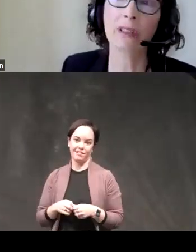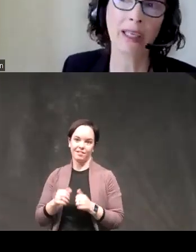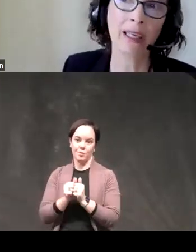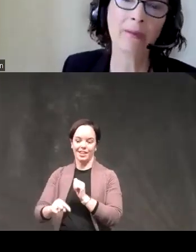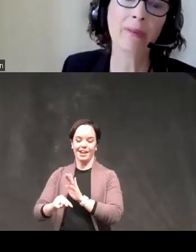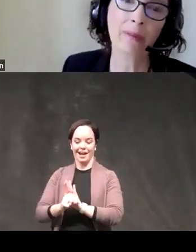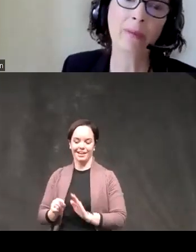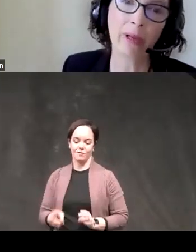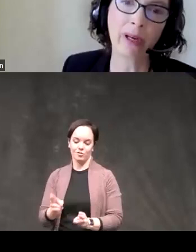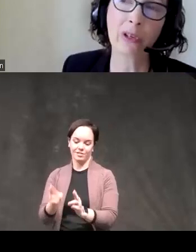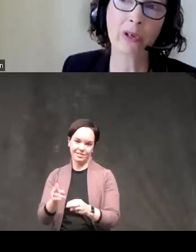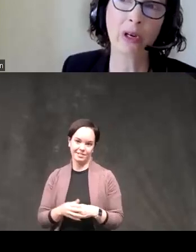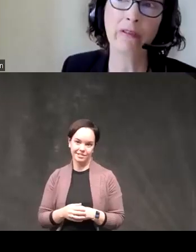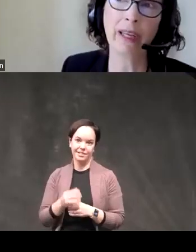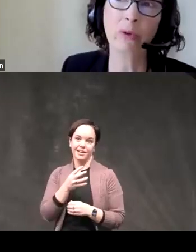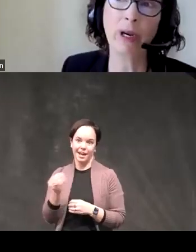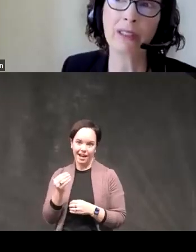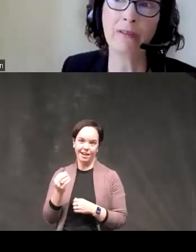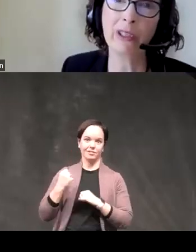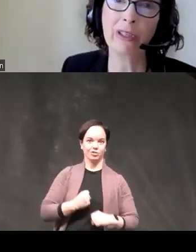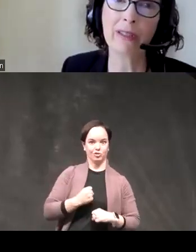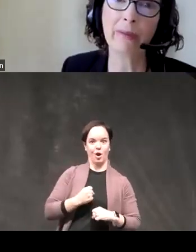urgency but also strong effects with positive urgency